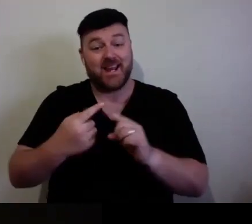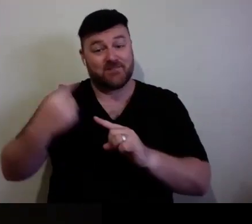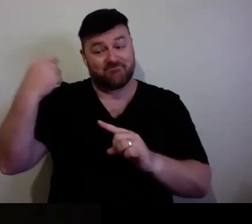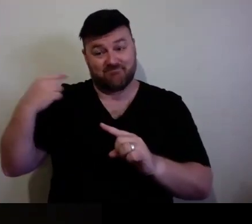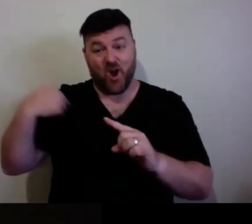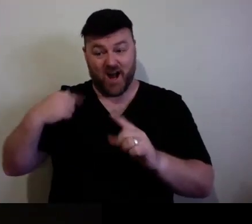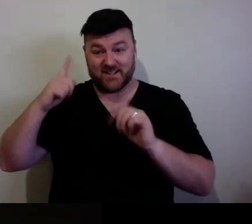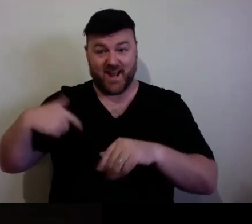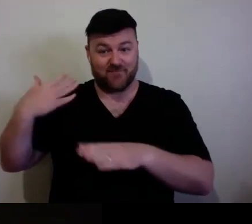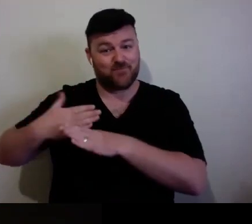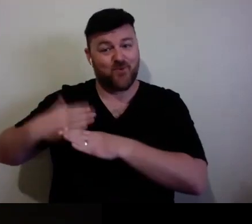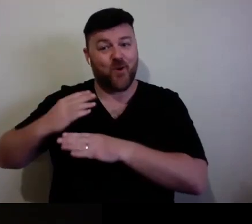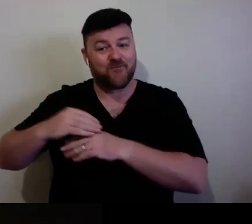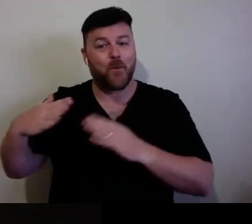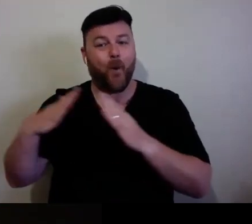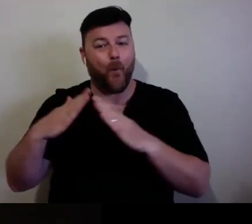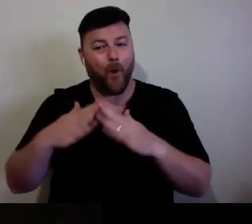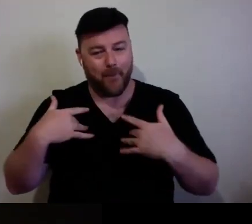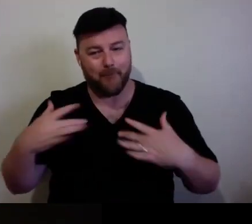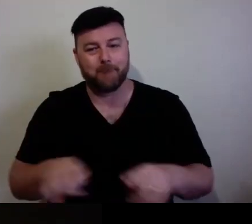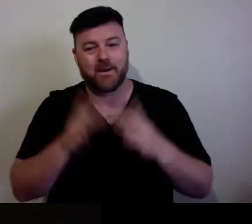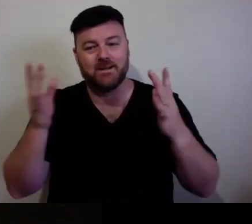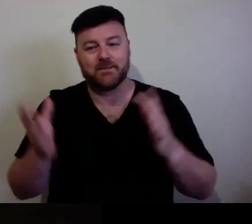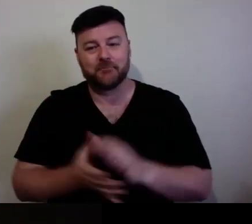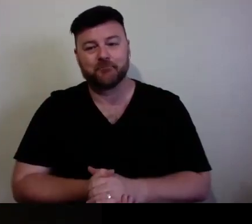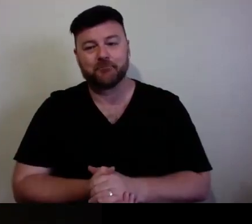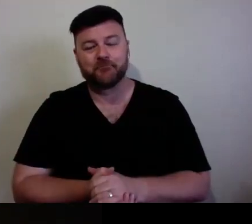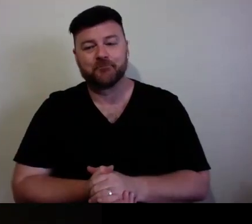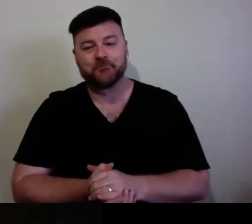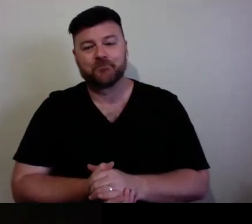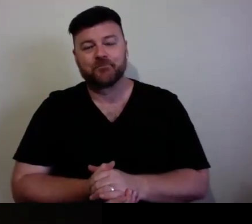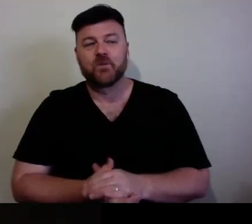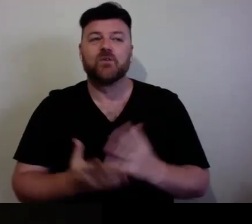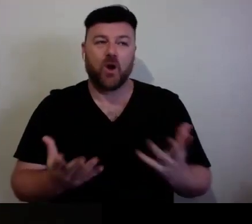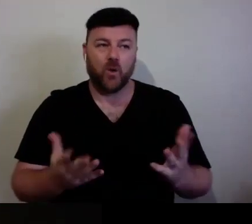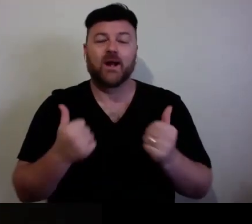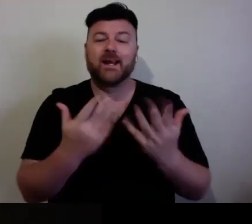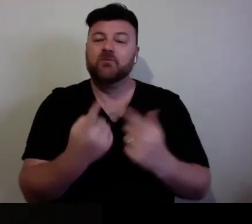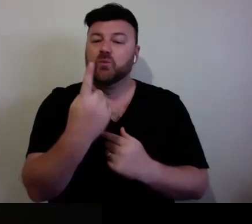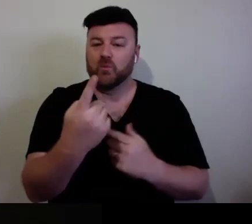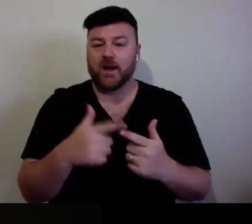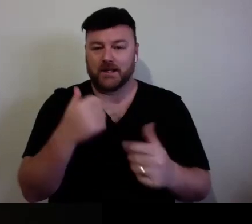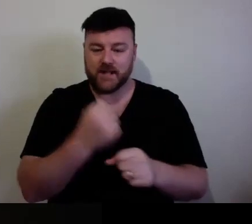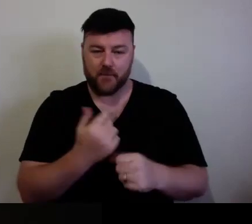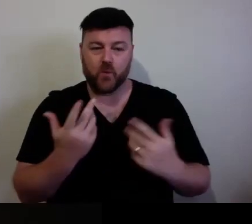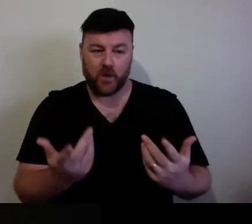Um. Firstly, I put one context is teaching studio online.